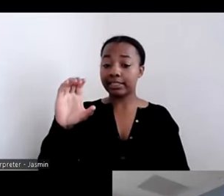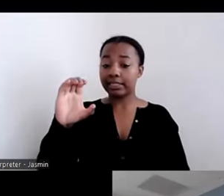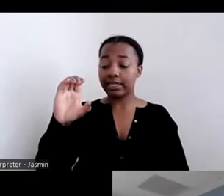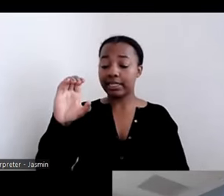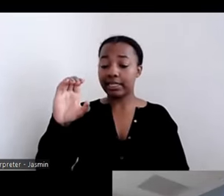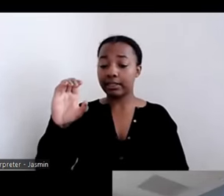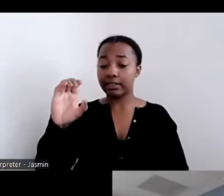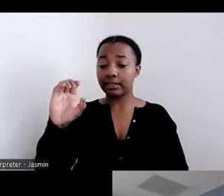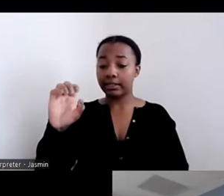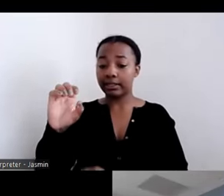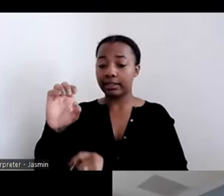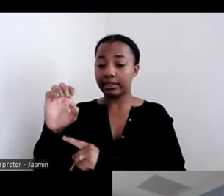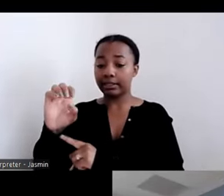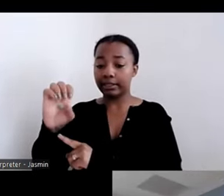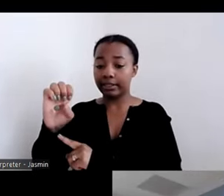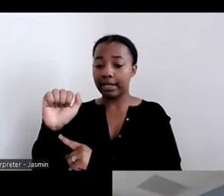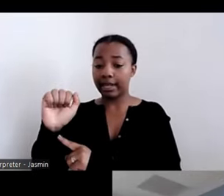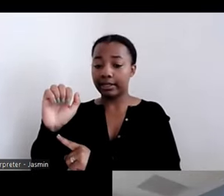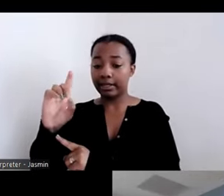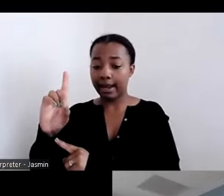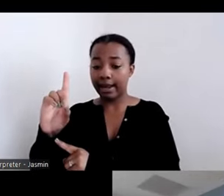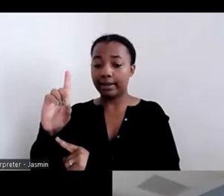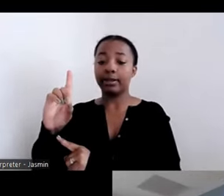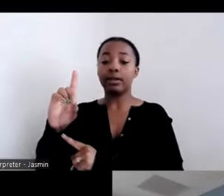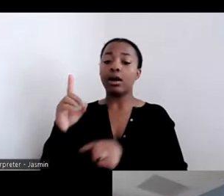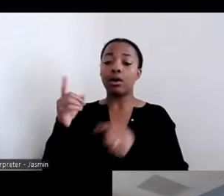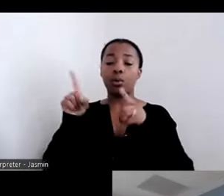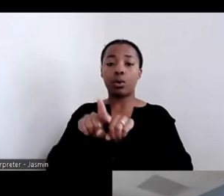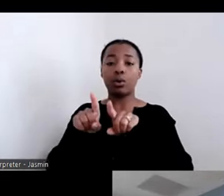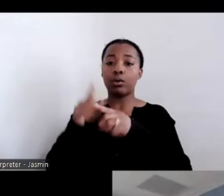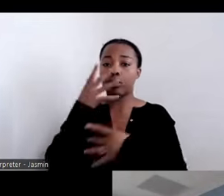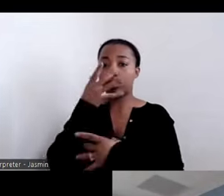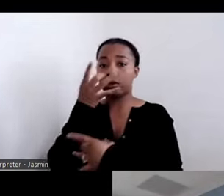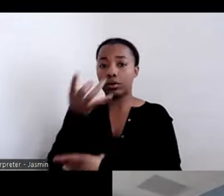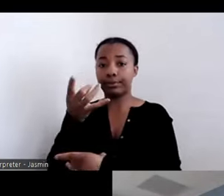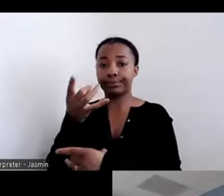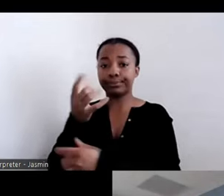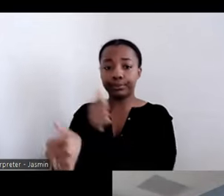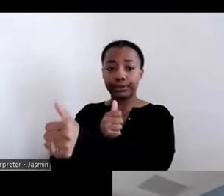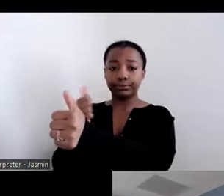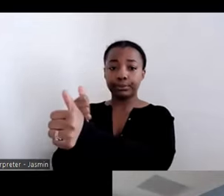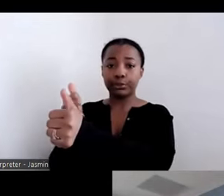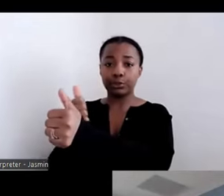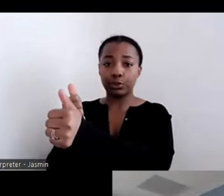also interested in assisting in the same place and reached out with the idea for a